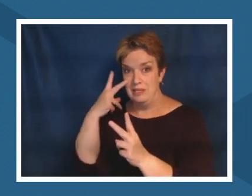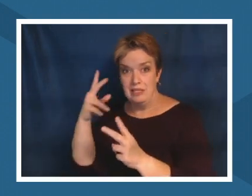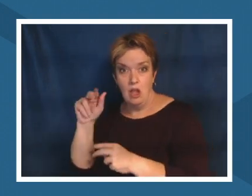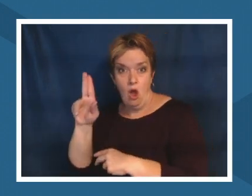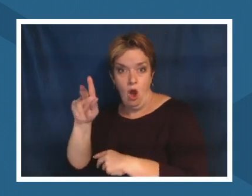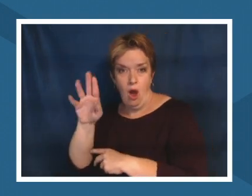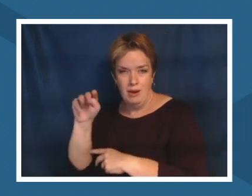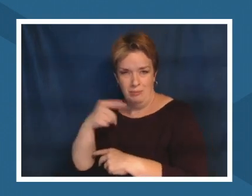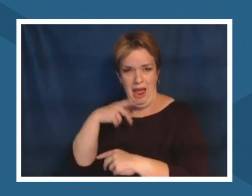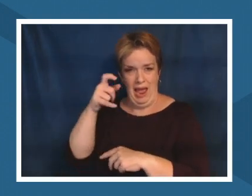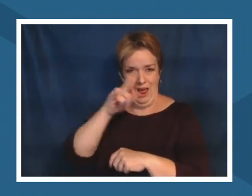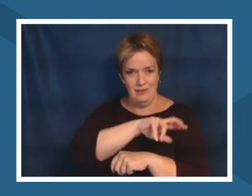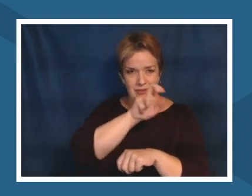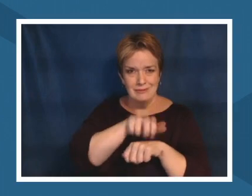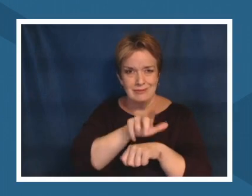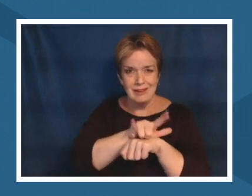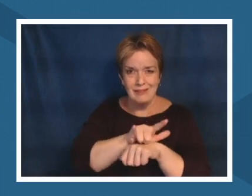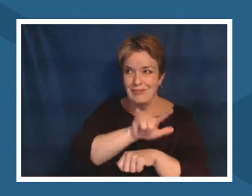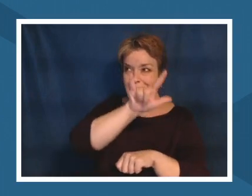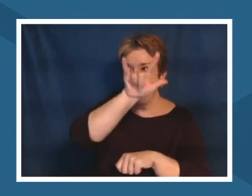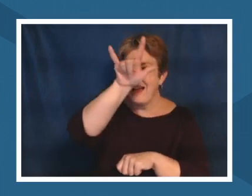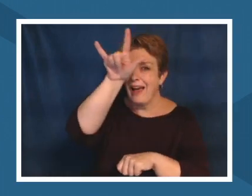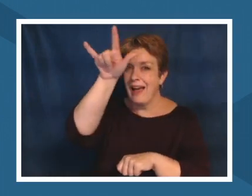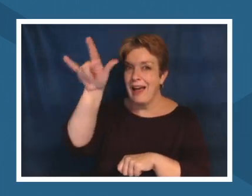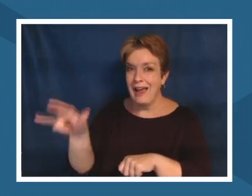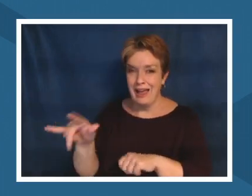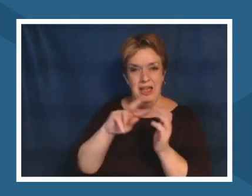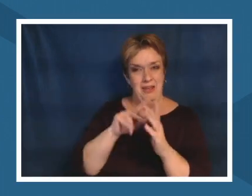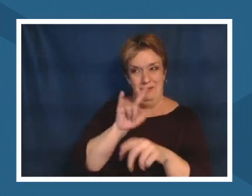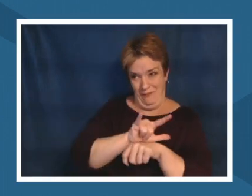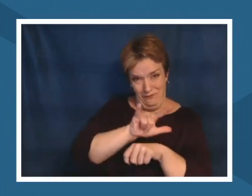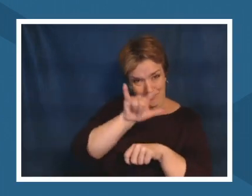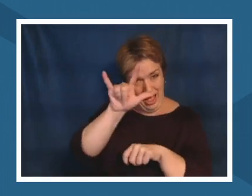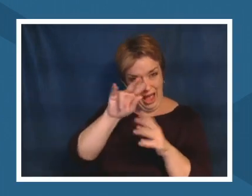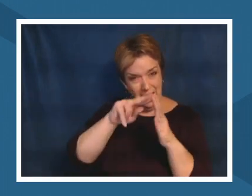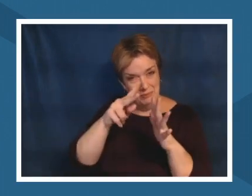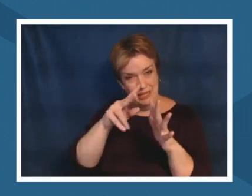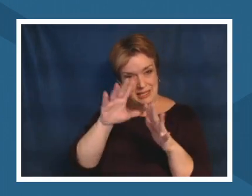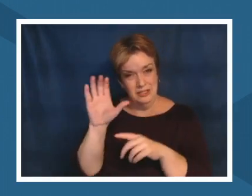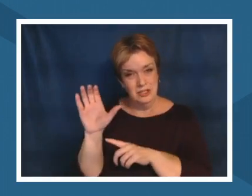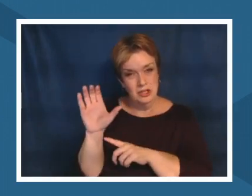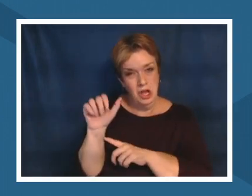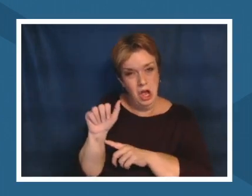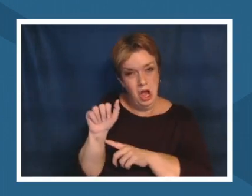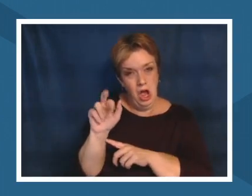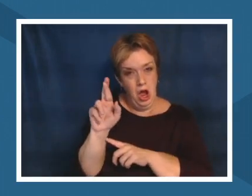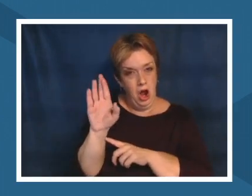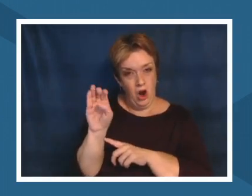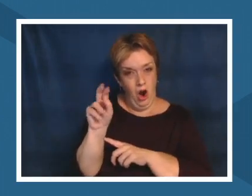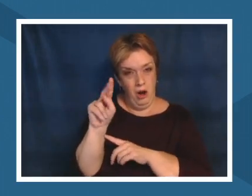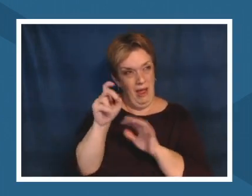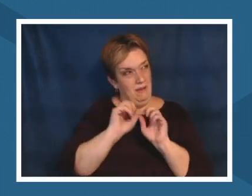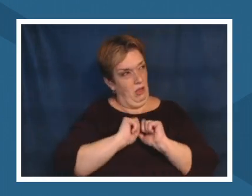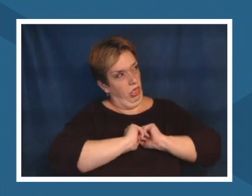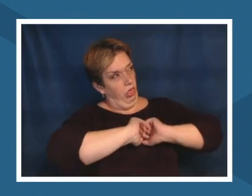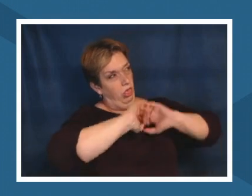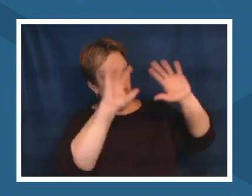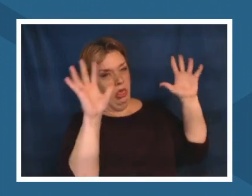so much carbon into the atmosphere just makes me so sad